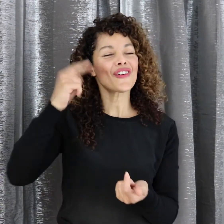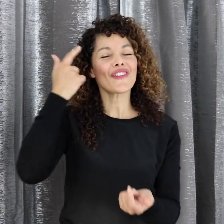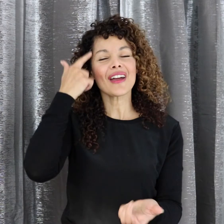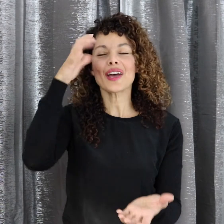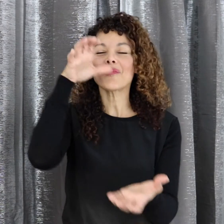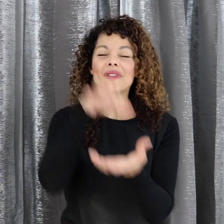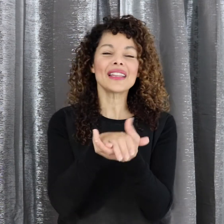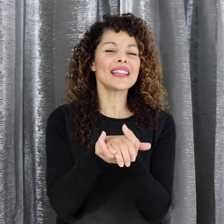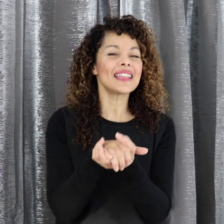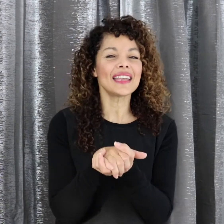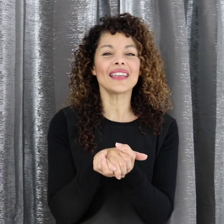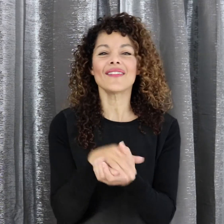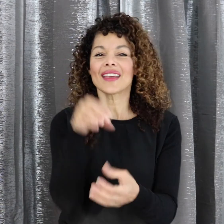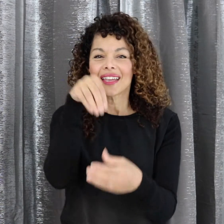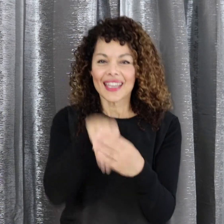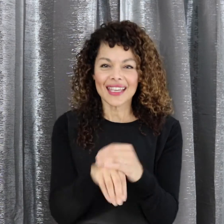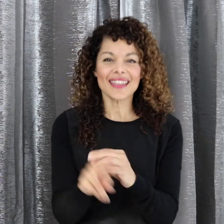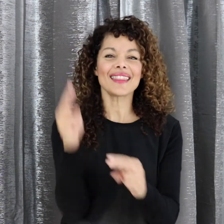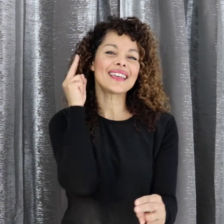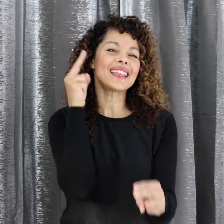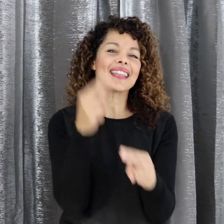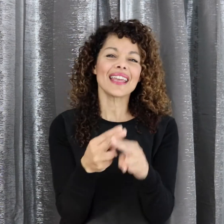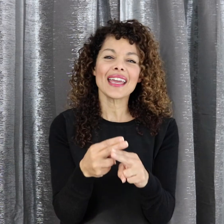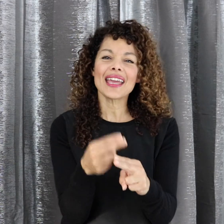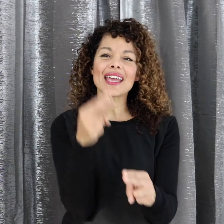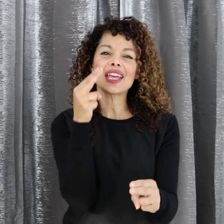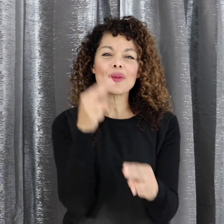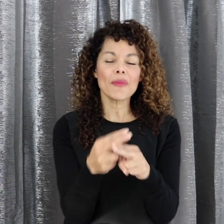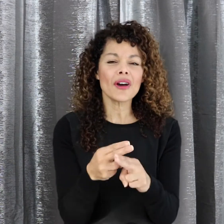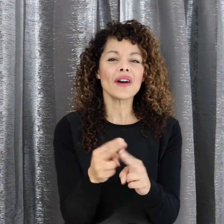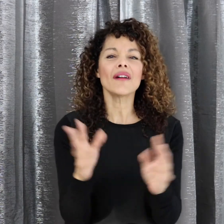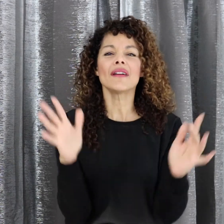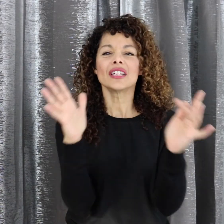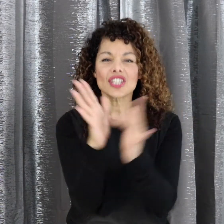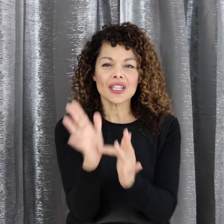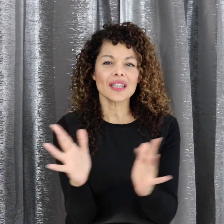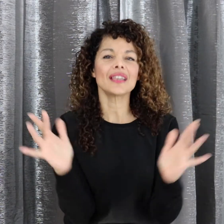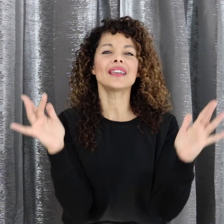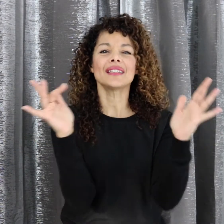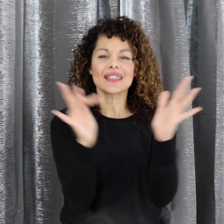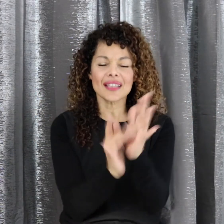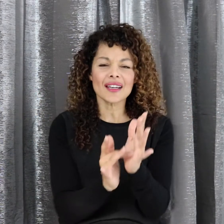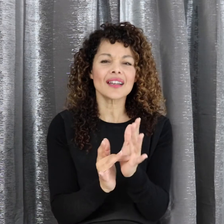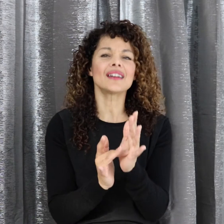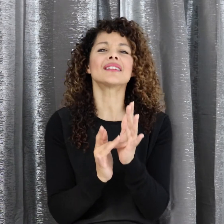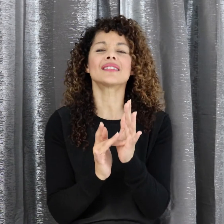For I believe in the name of Jesus